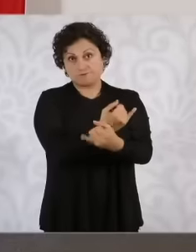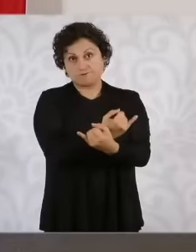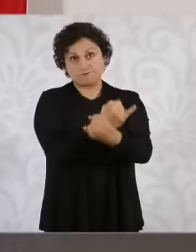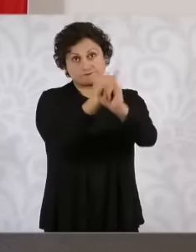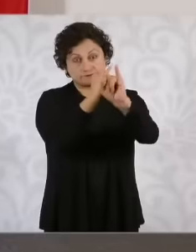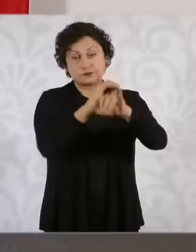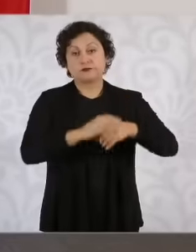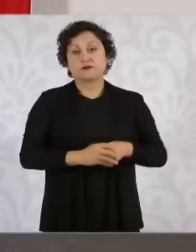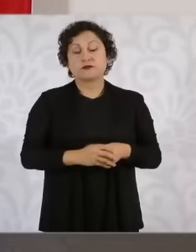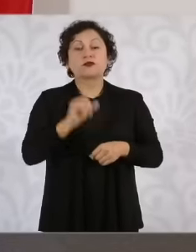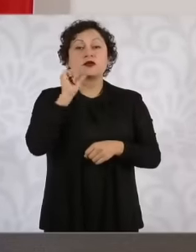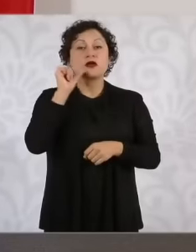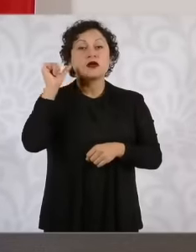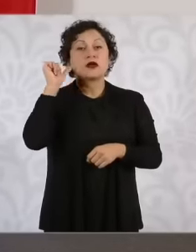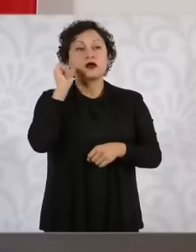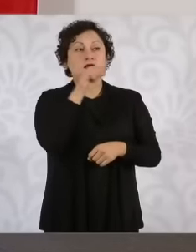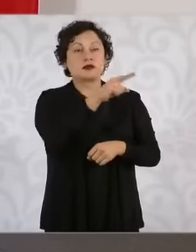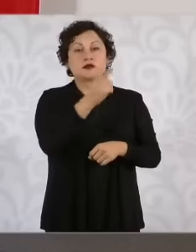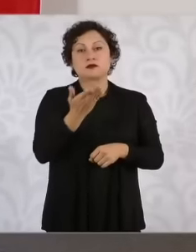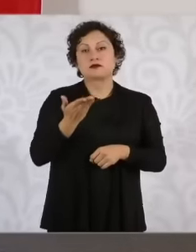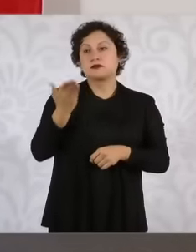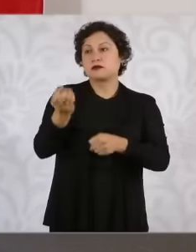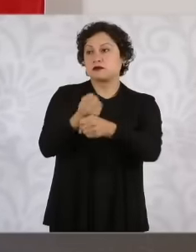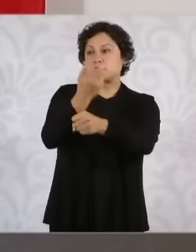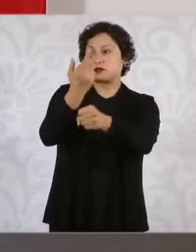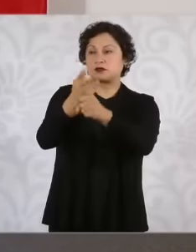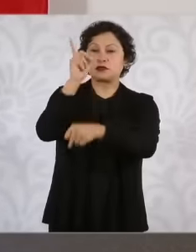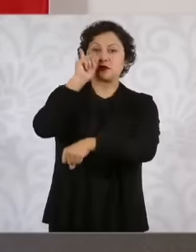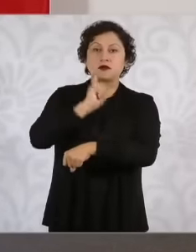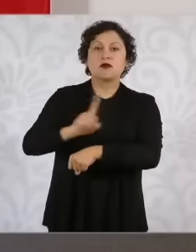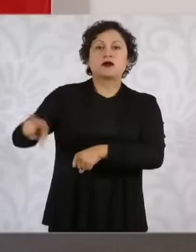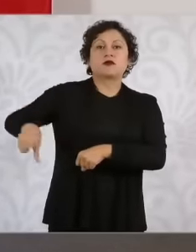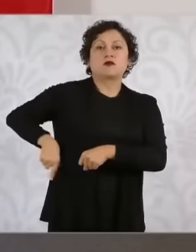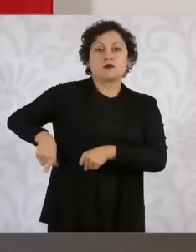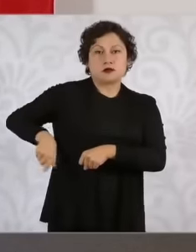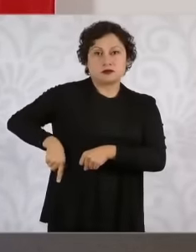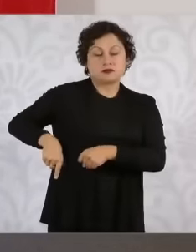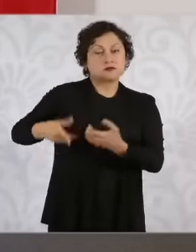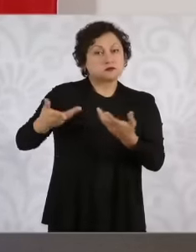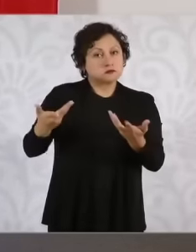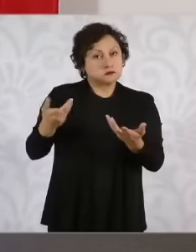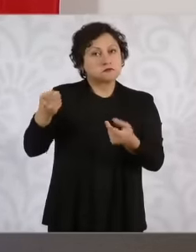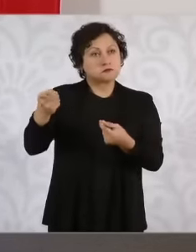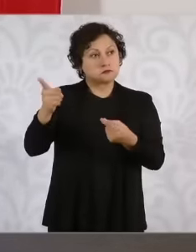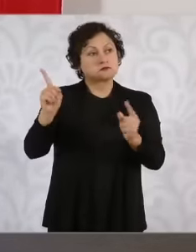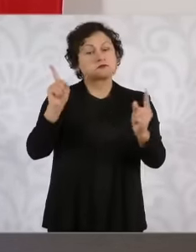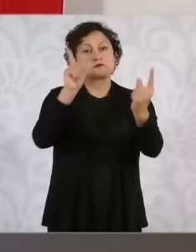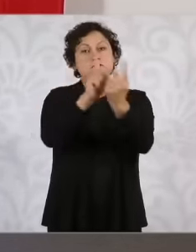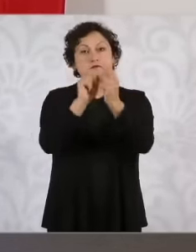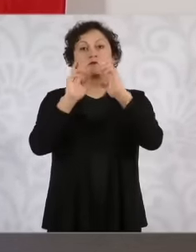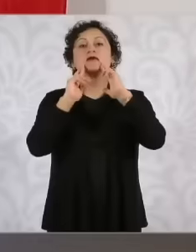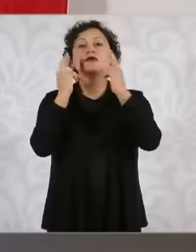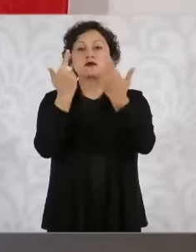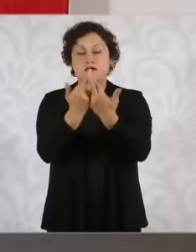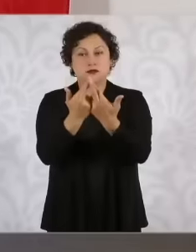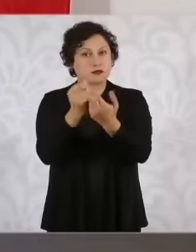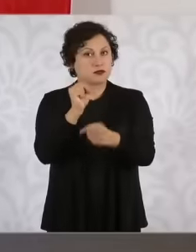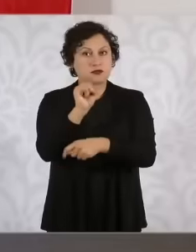meeting with the Secretary of the Interior, they are going to meet, but we are not here, now